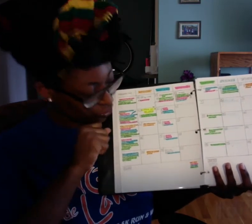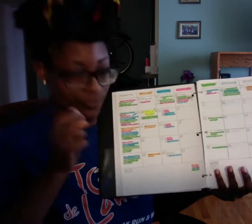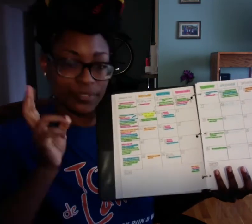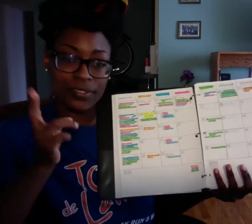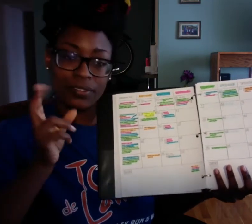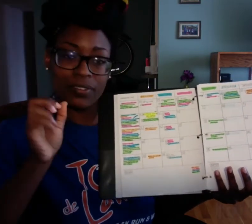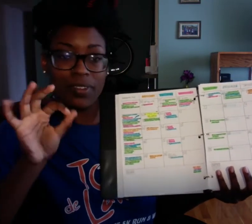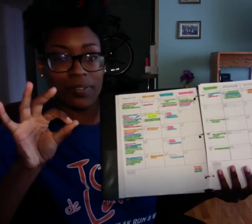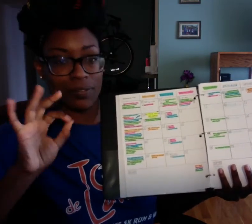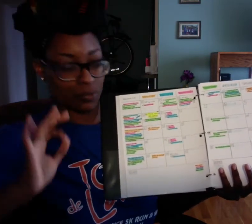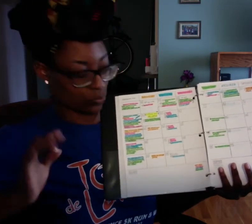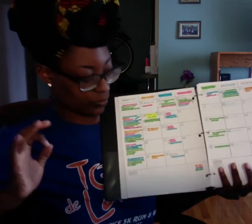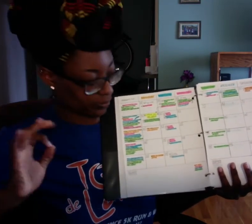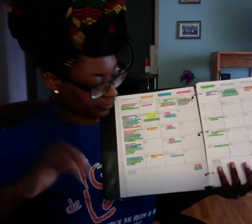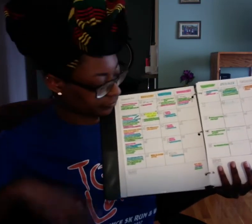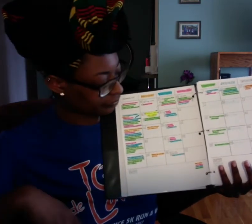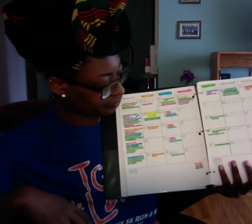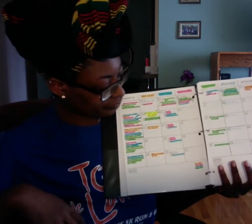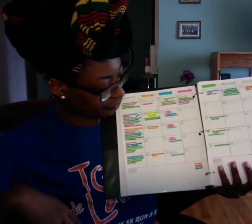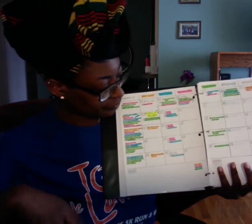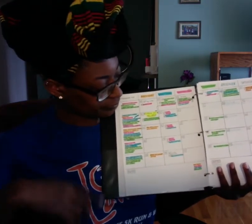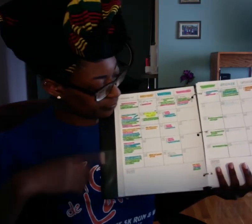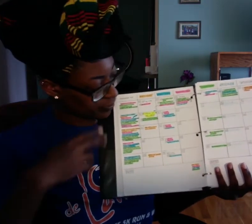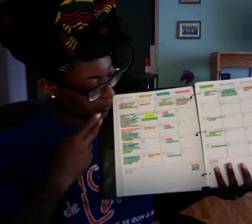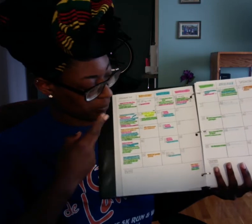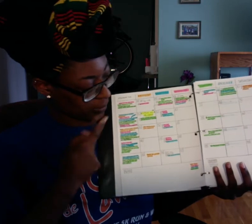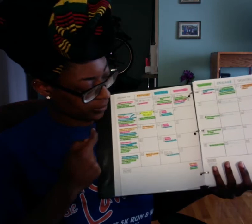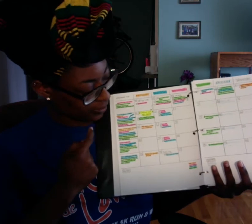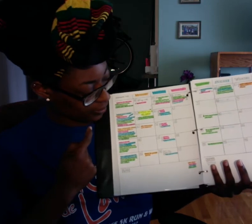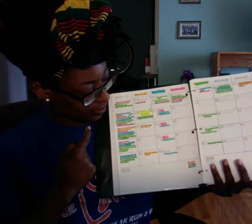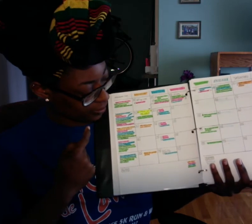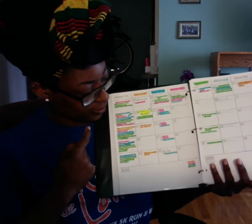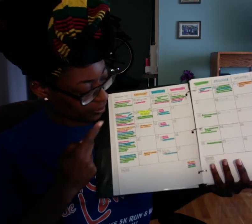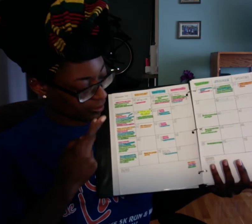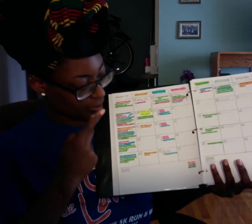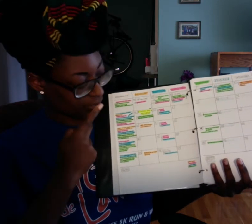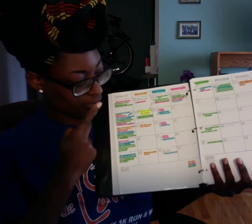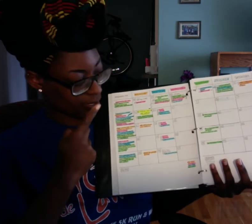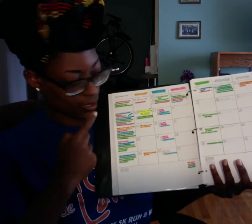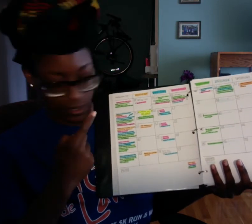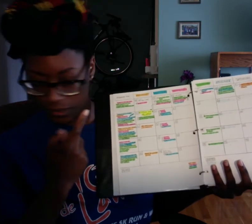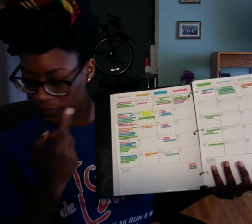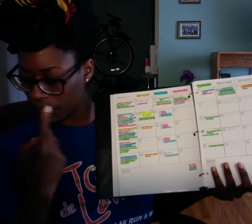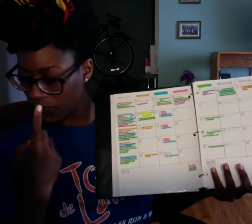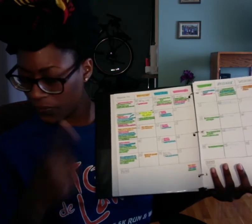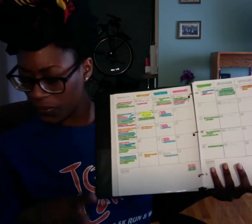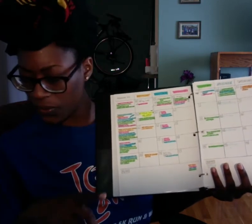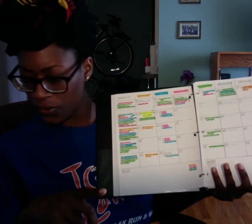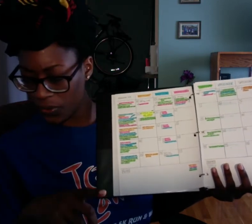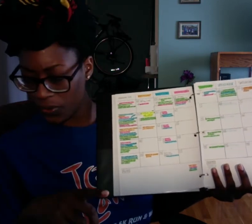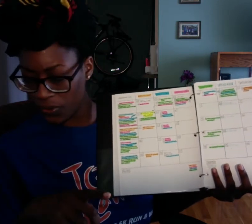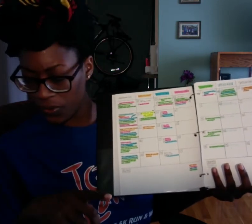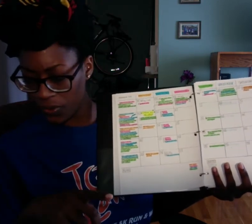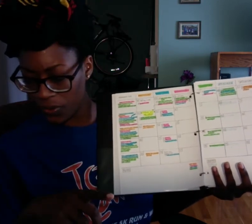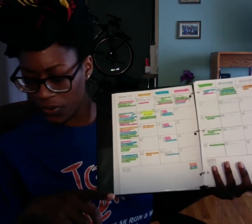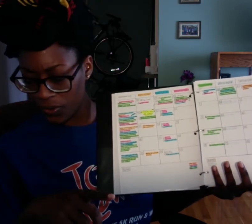We have orange for "history of interpreting. Pink forrr...what is pink for?